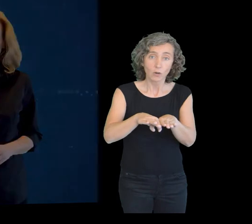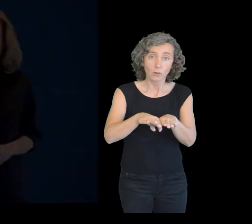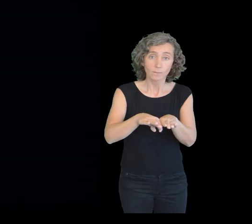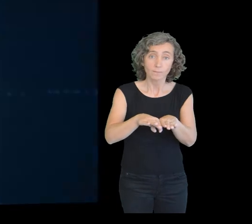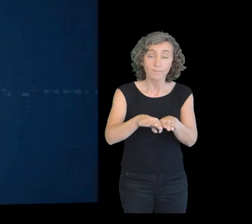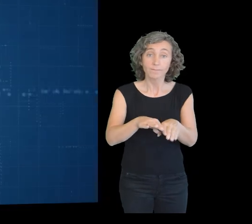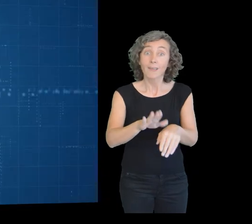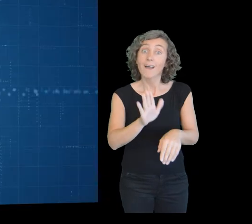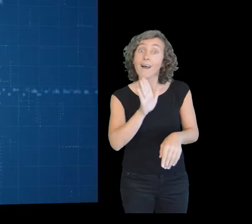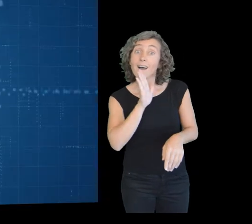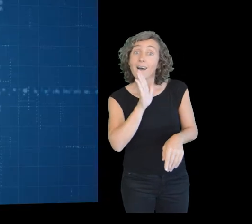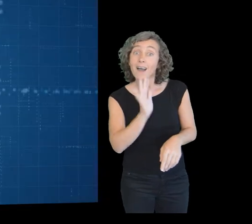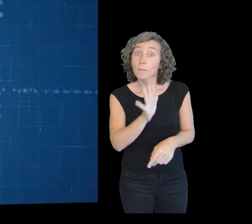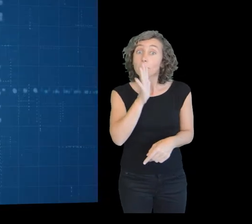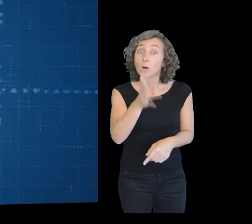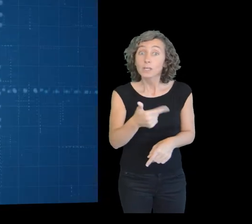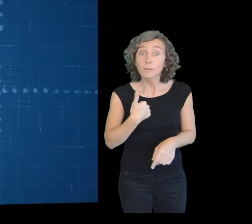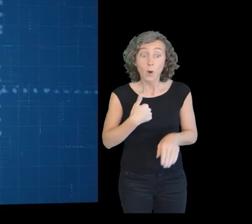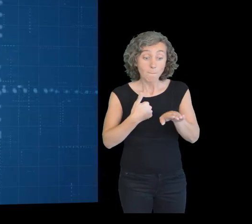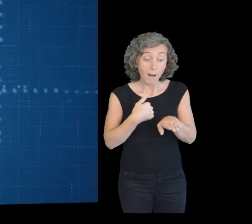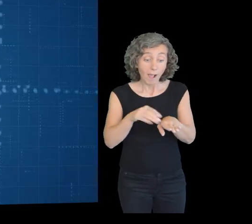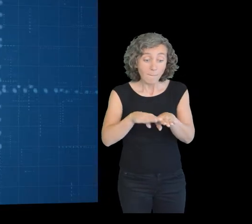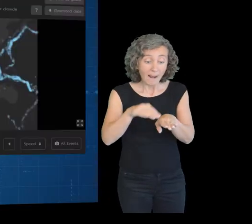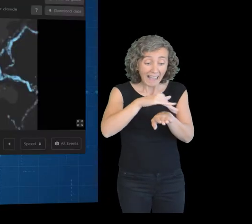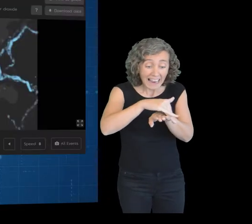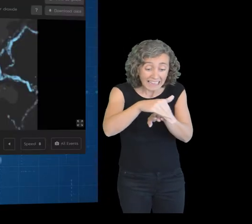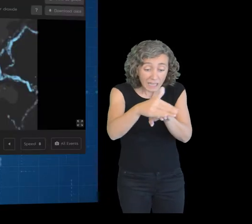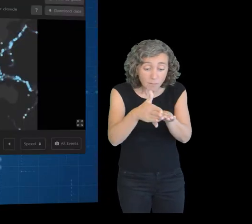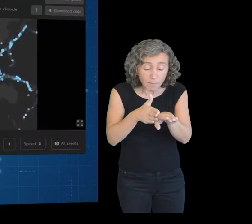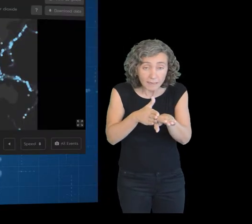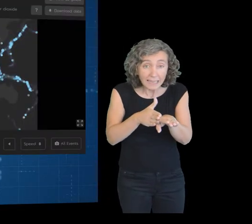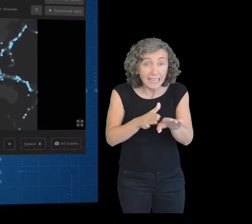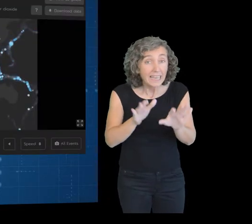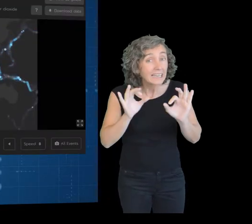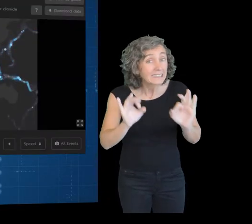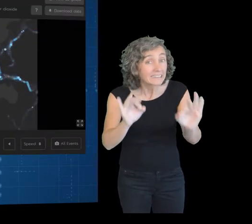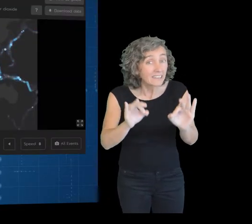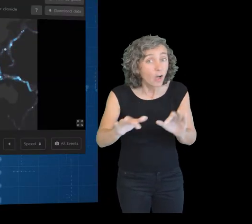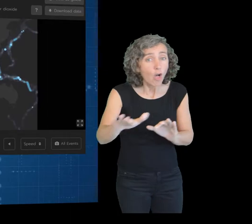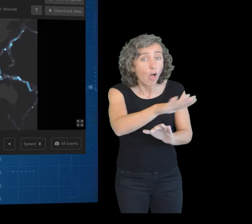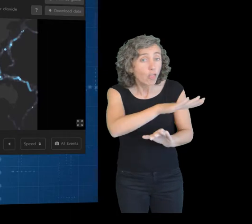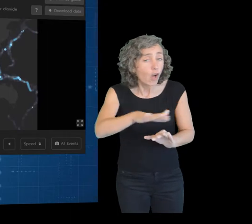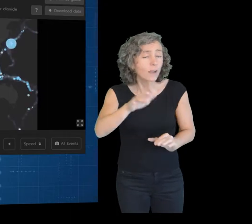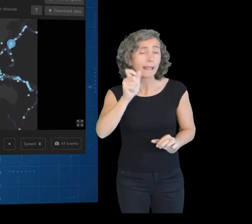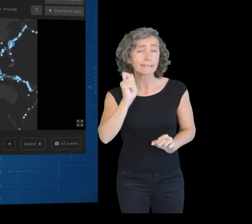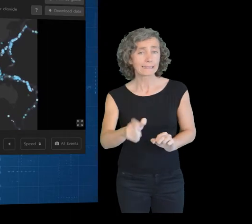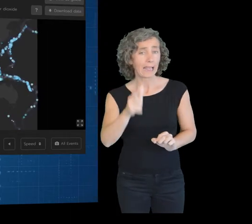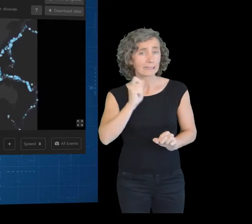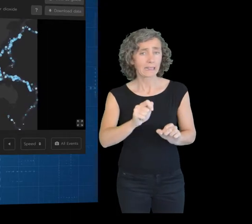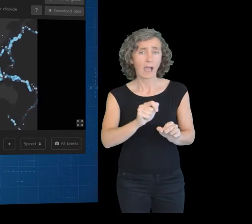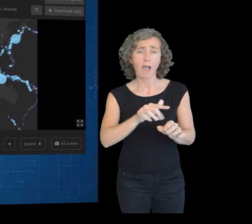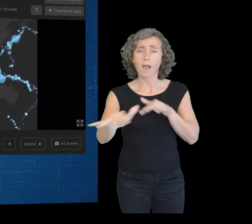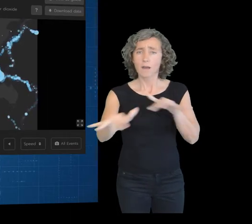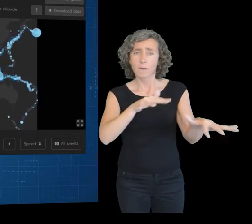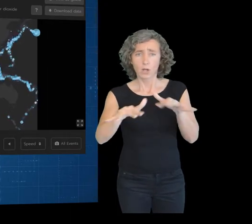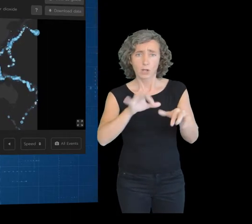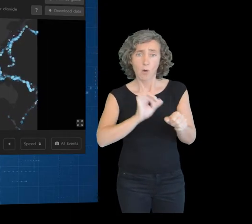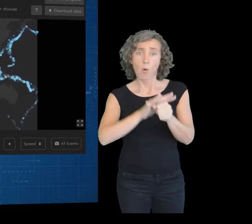the boundaries between the plates are the areas of greatest seismic and volcanic activity on Earth.